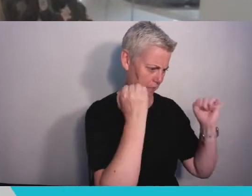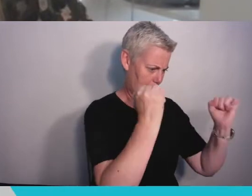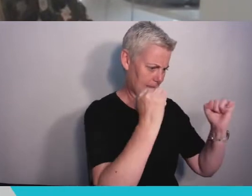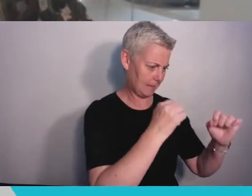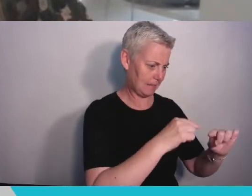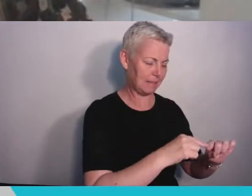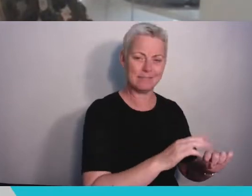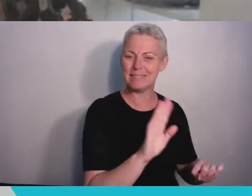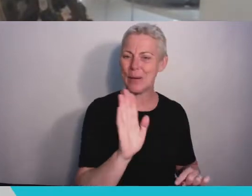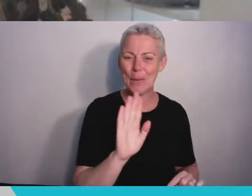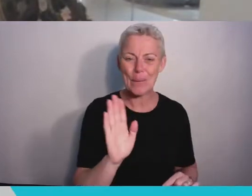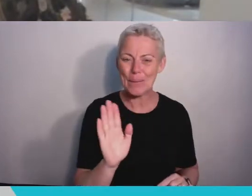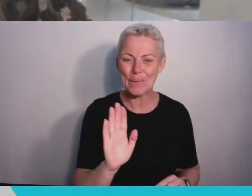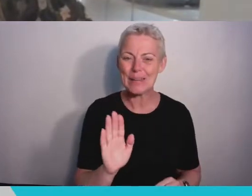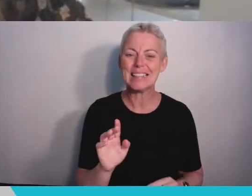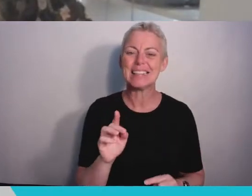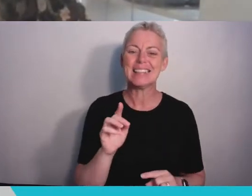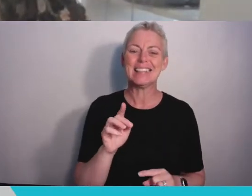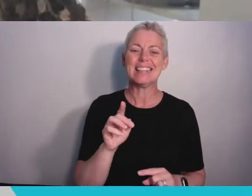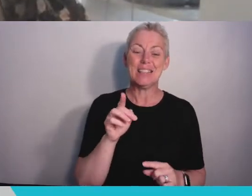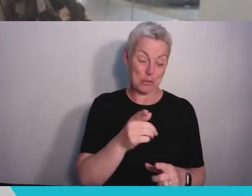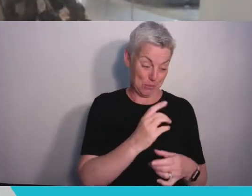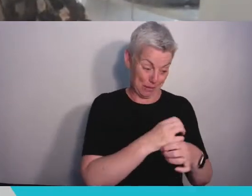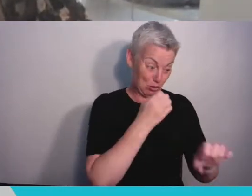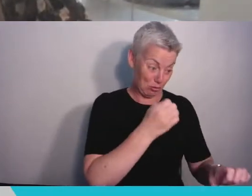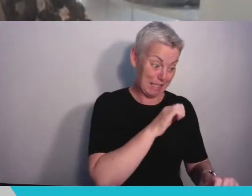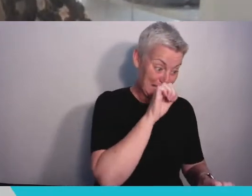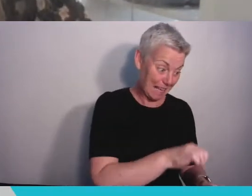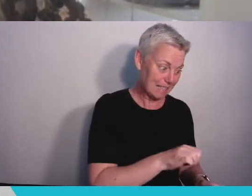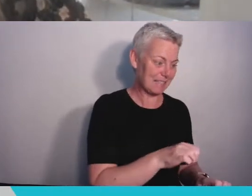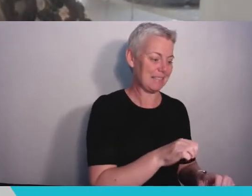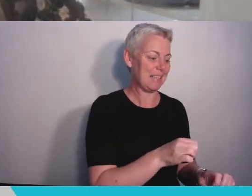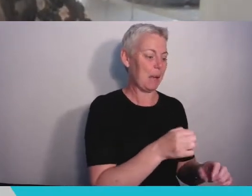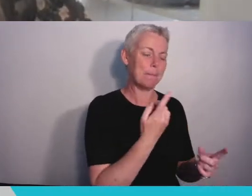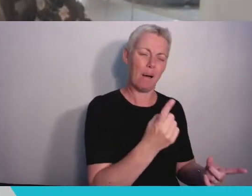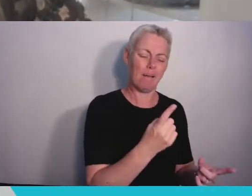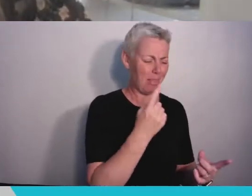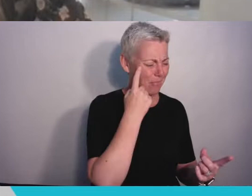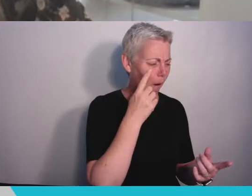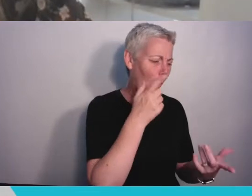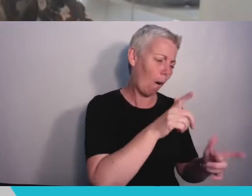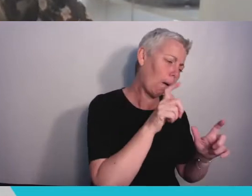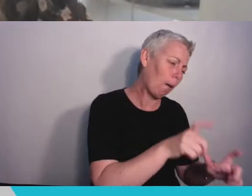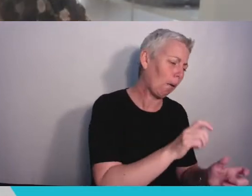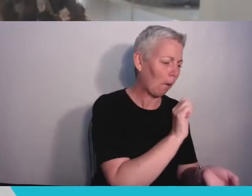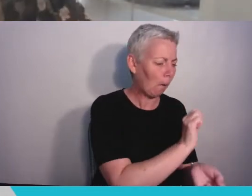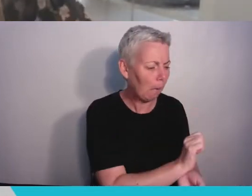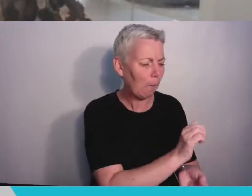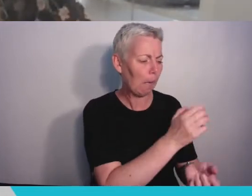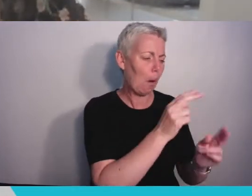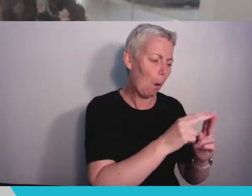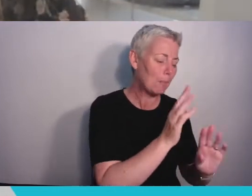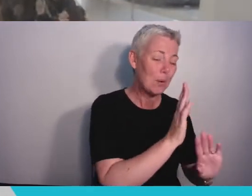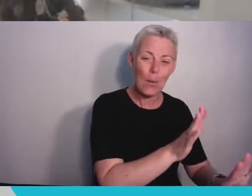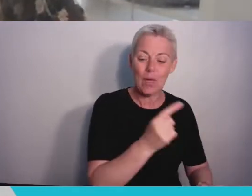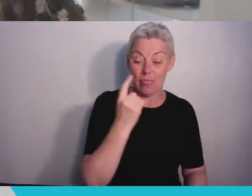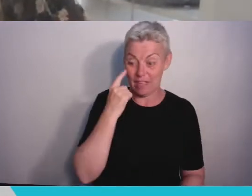leaving with a degree, but I’m sure for most of us we’re leaving Bristol with a new home and a new family. So, what I’d like you to do is to take a moment to think